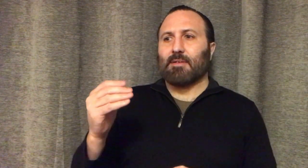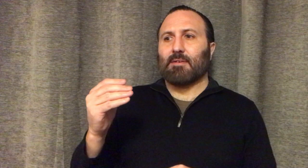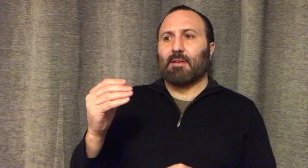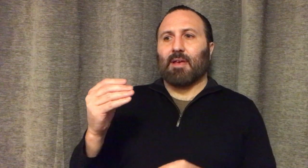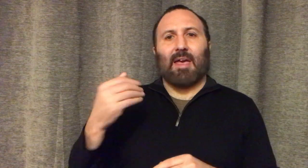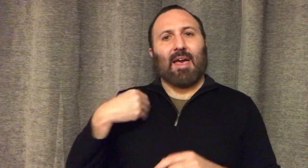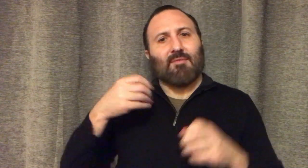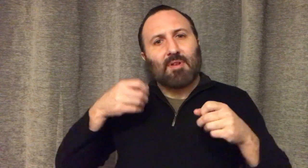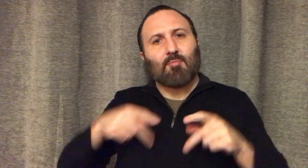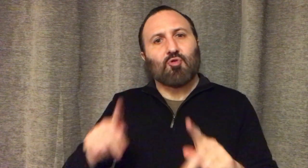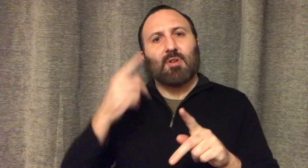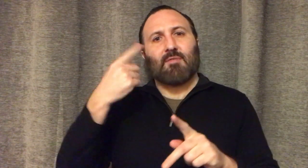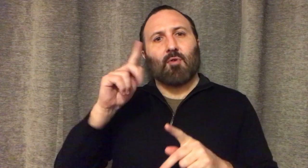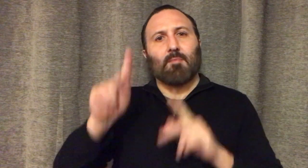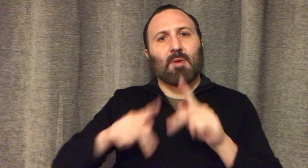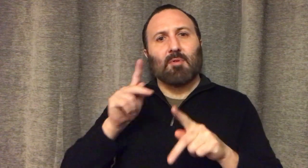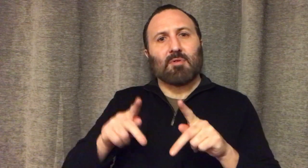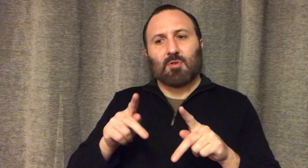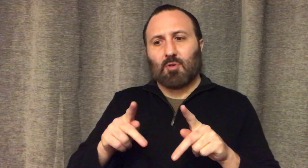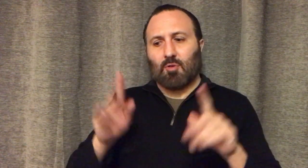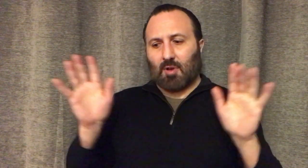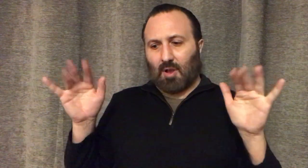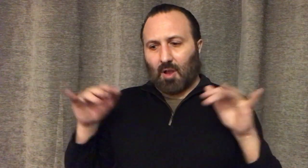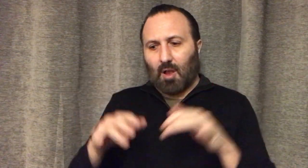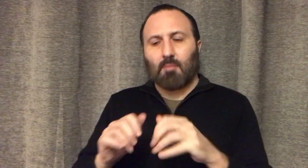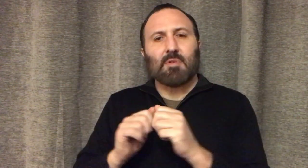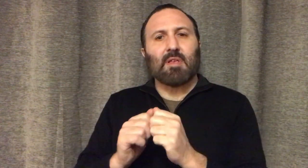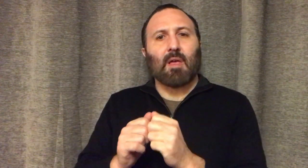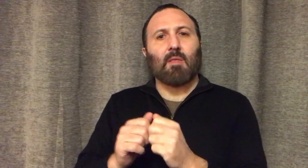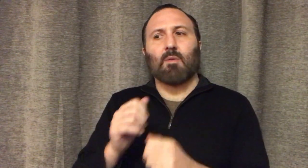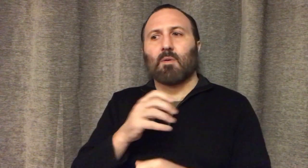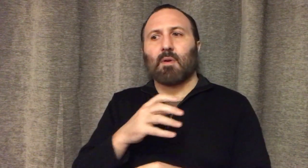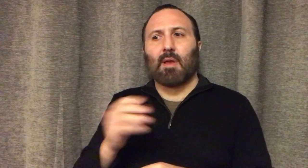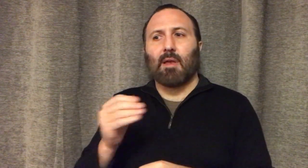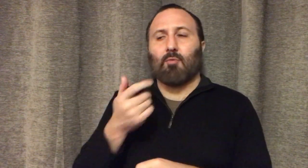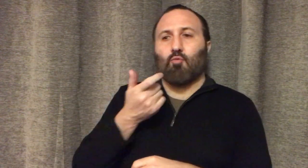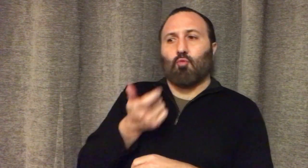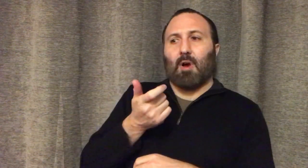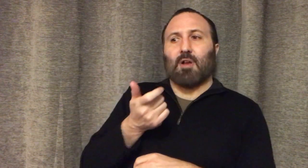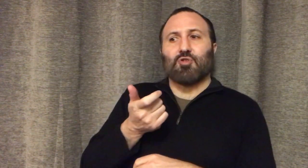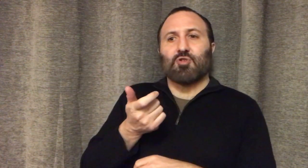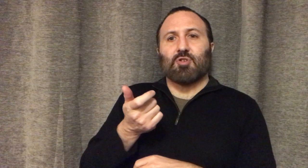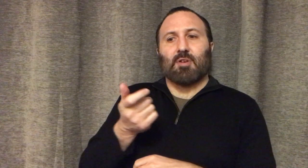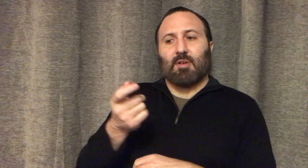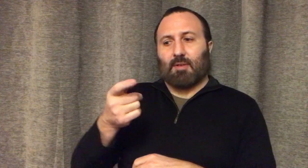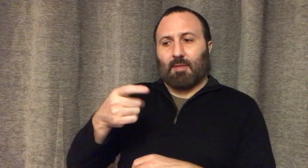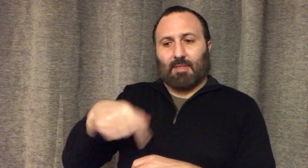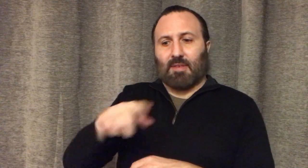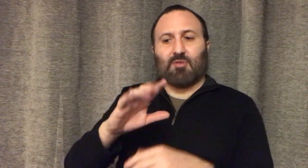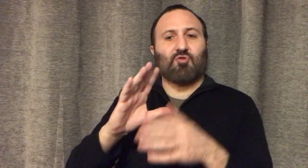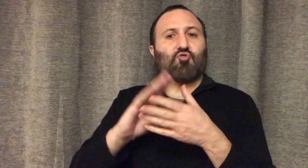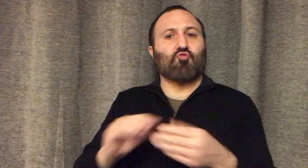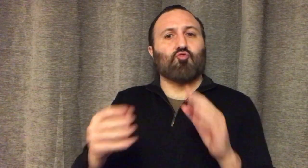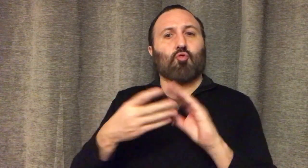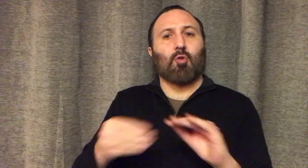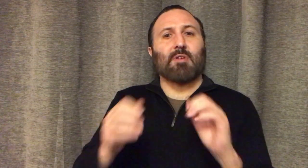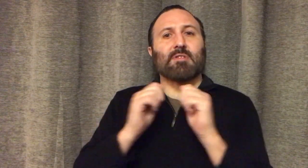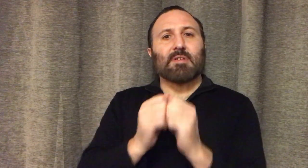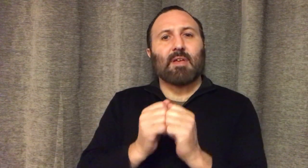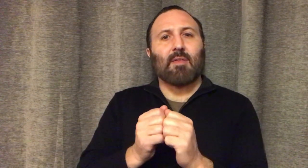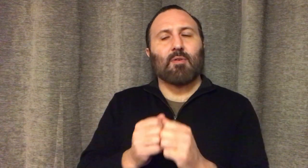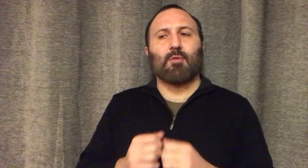create opportunities for the community to come and watch these stories together.